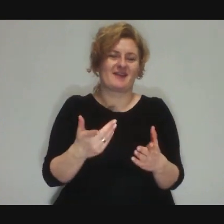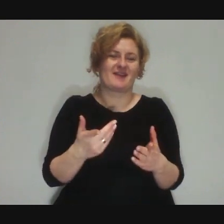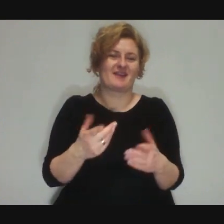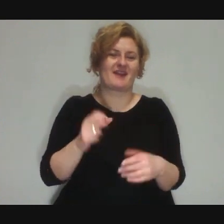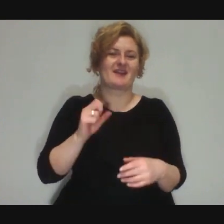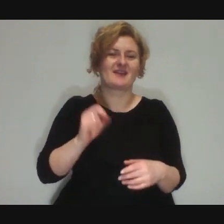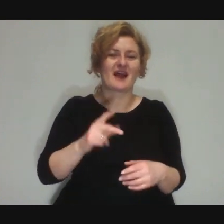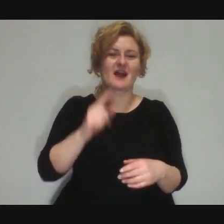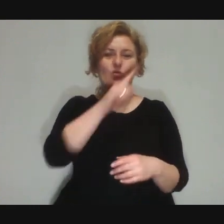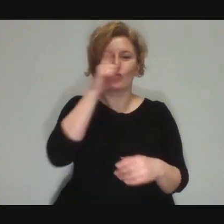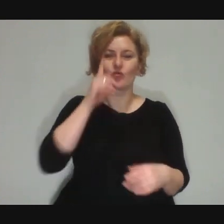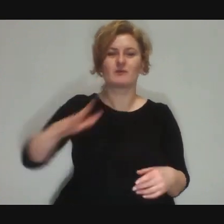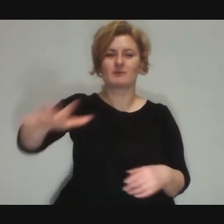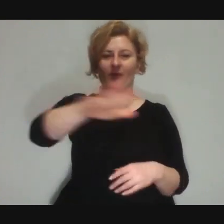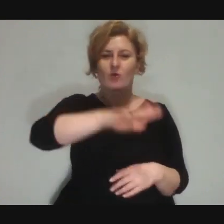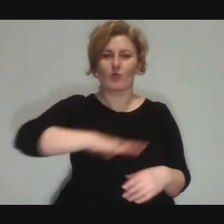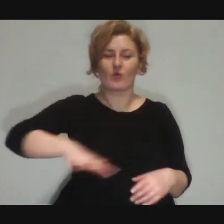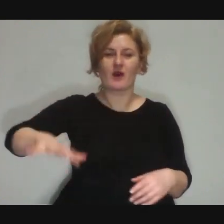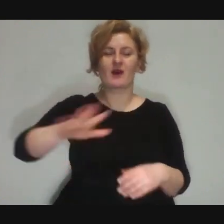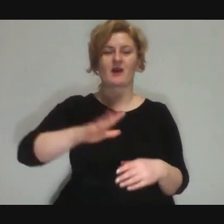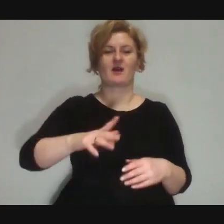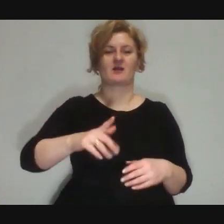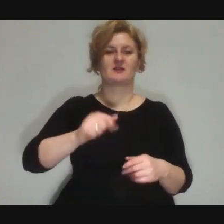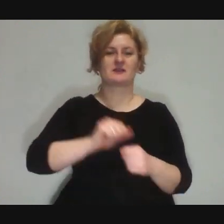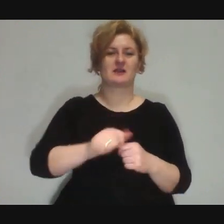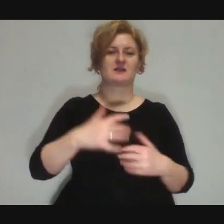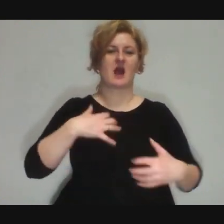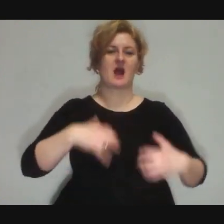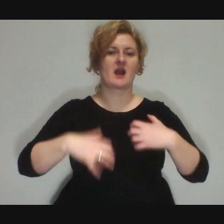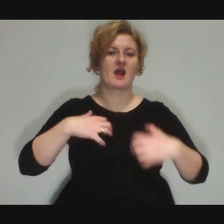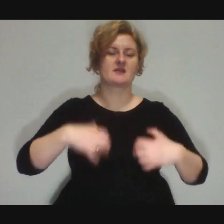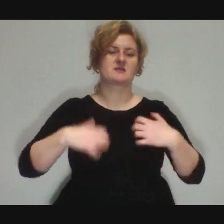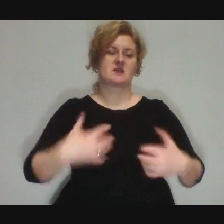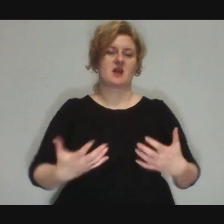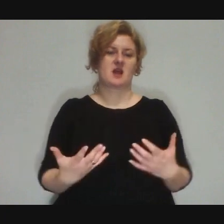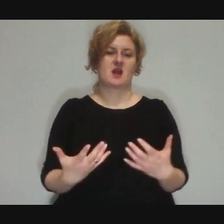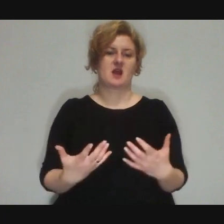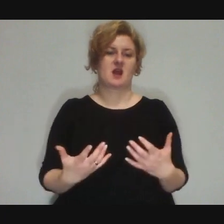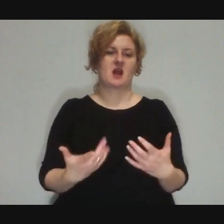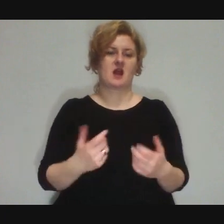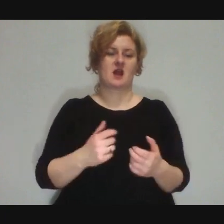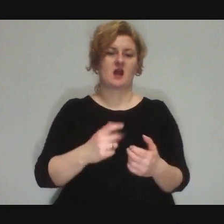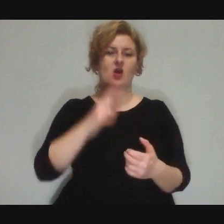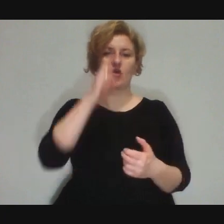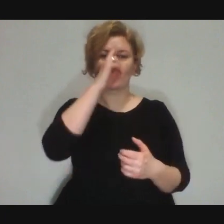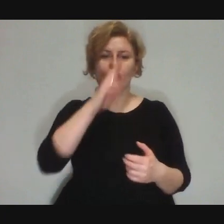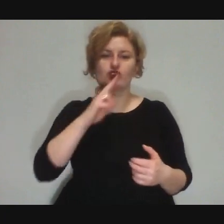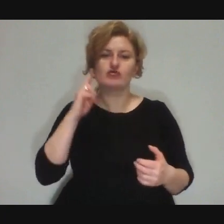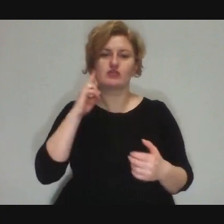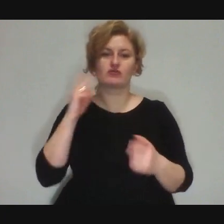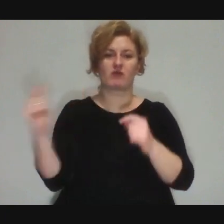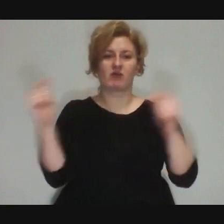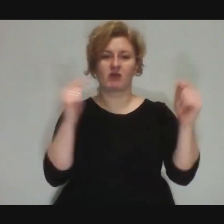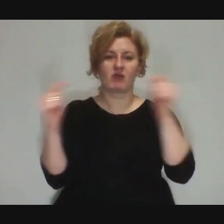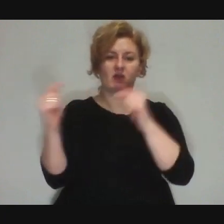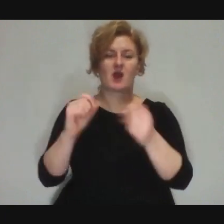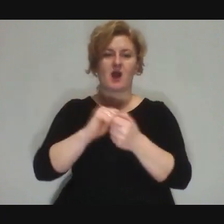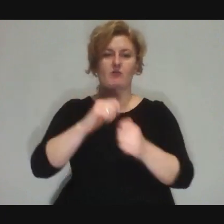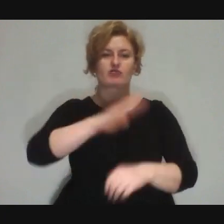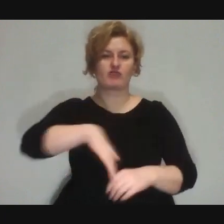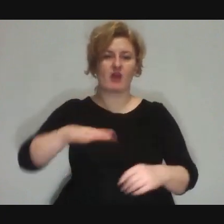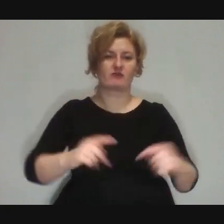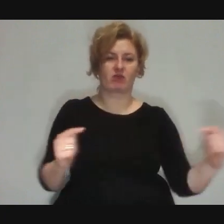where there is aggression of parents towards each other, parents towards children, peers towards peers...